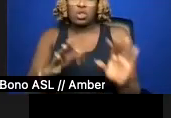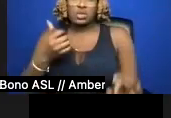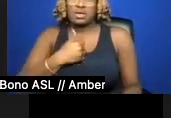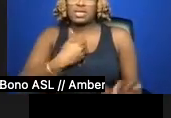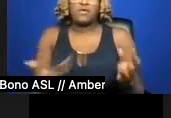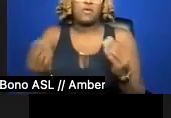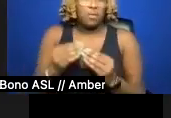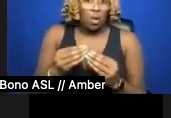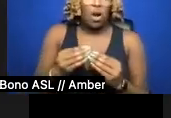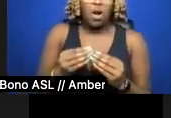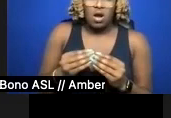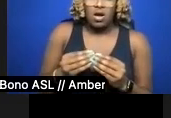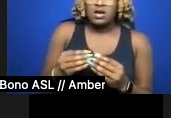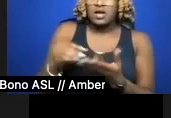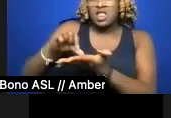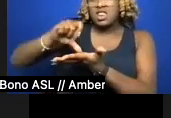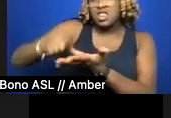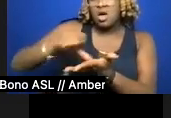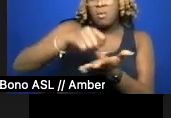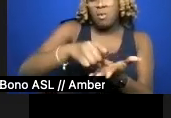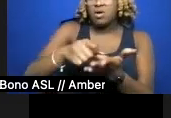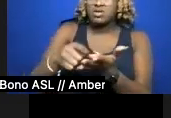prints on a whim just to throw the scent. But neither pseudonym